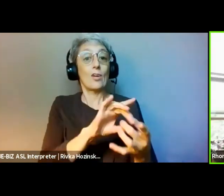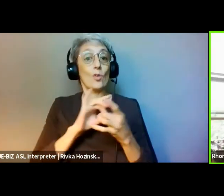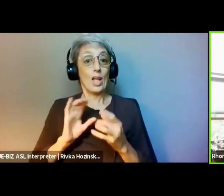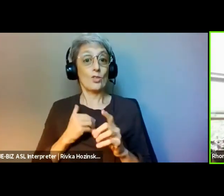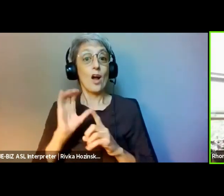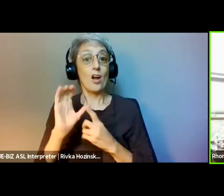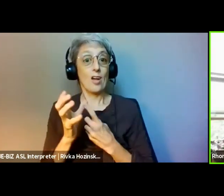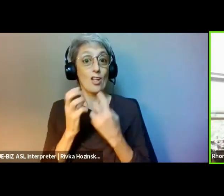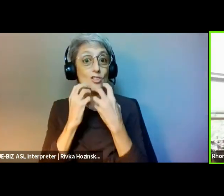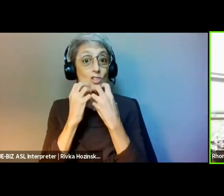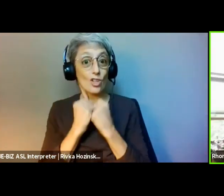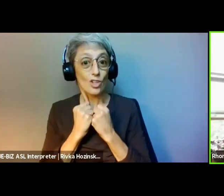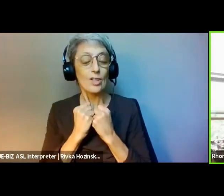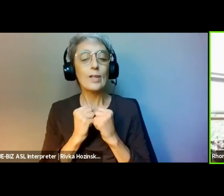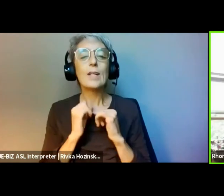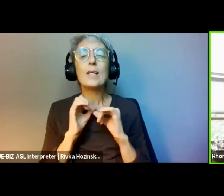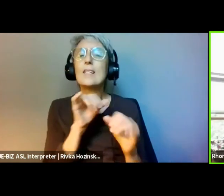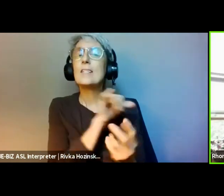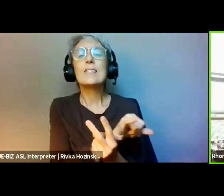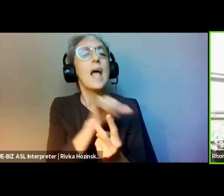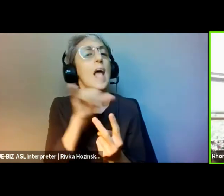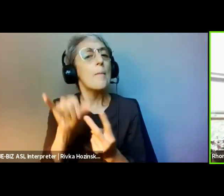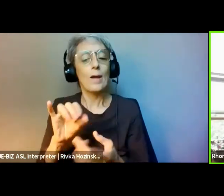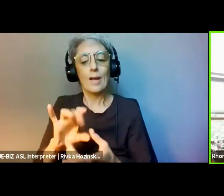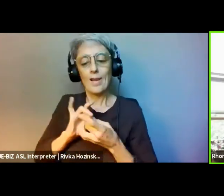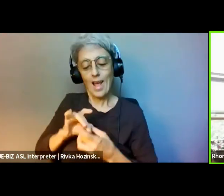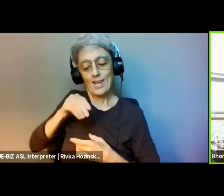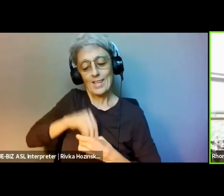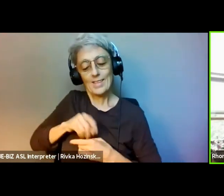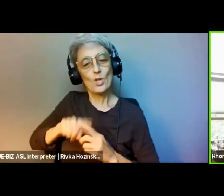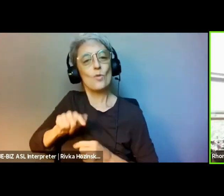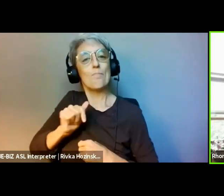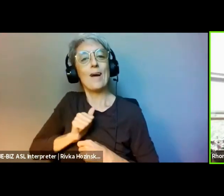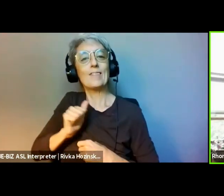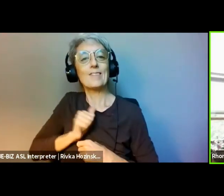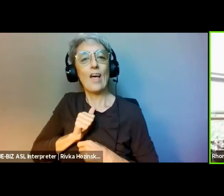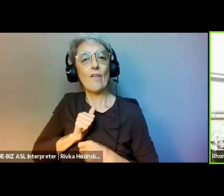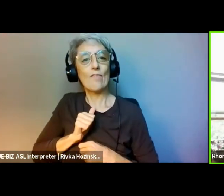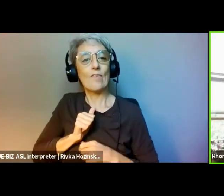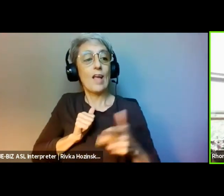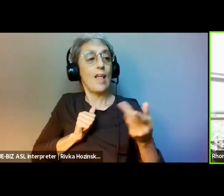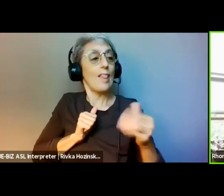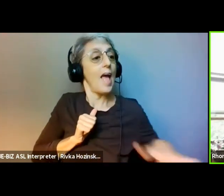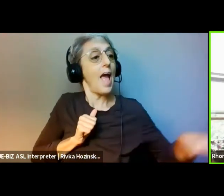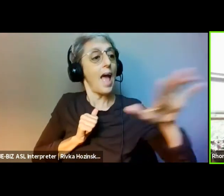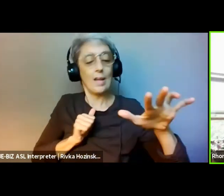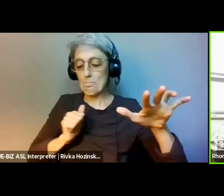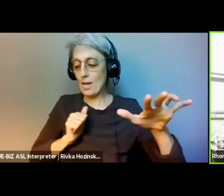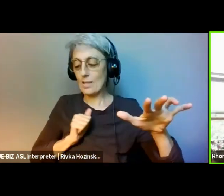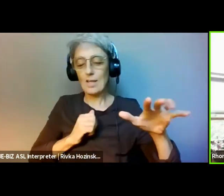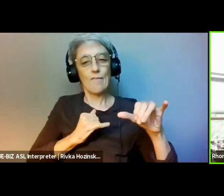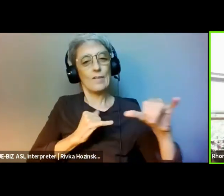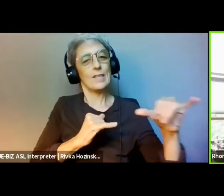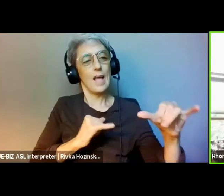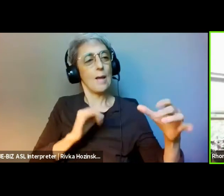to industries of extraction and exploitation including slavery, stolen land from indigenous people,